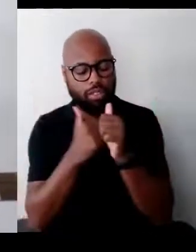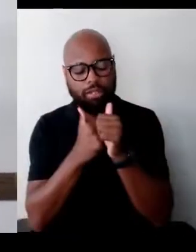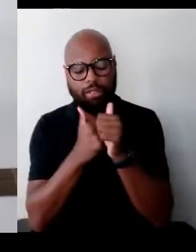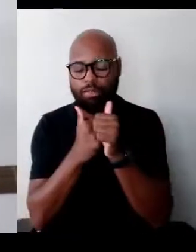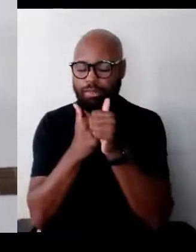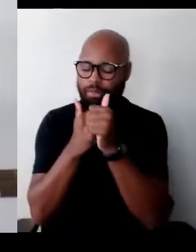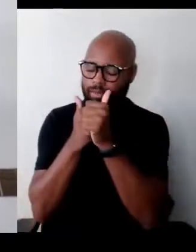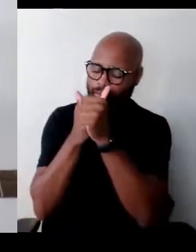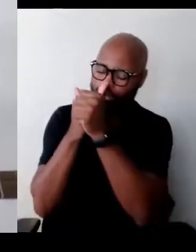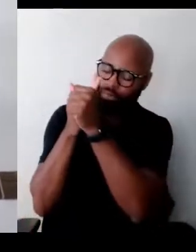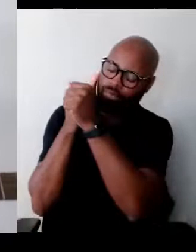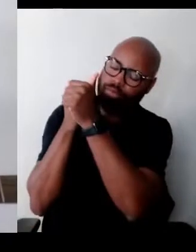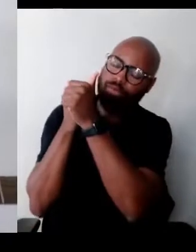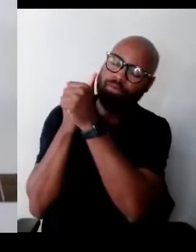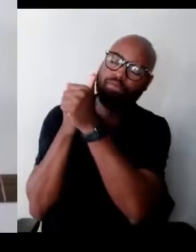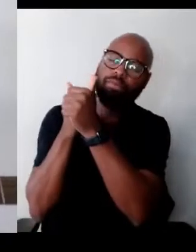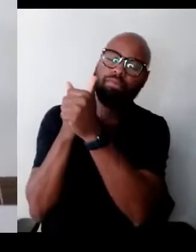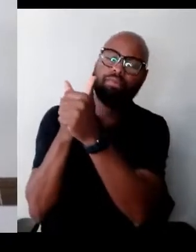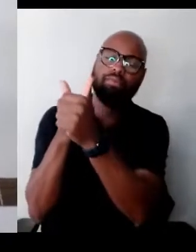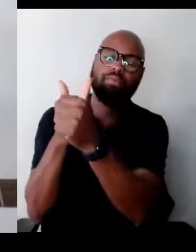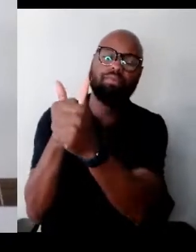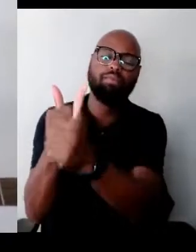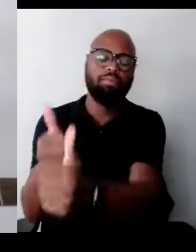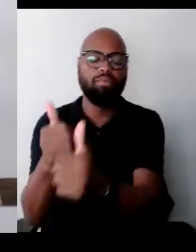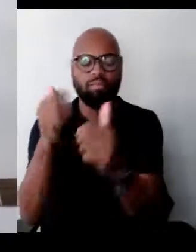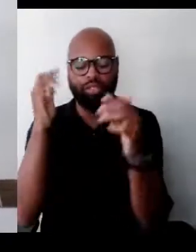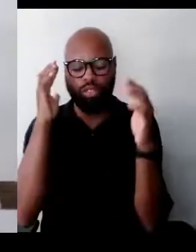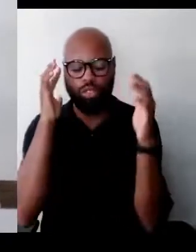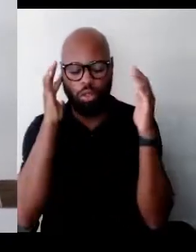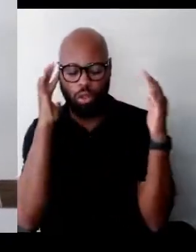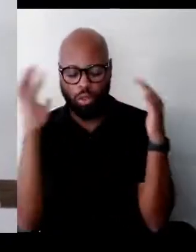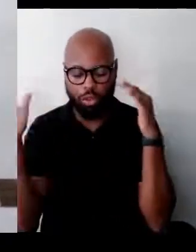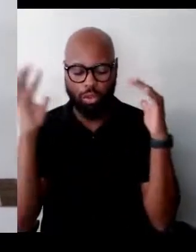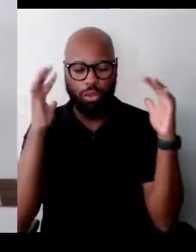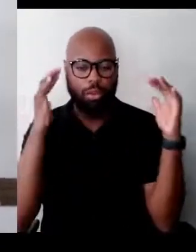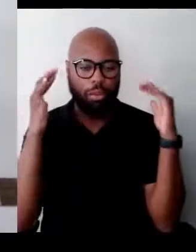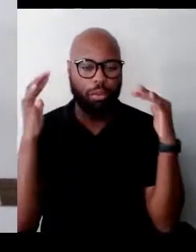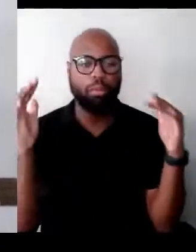Follow, follow the sound